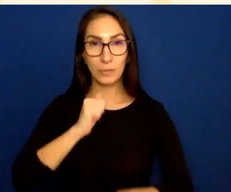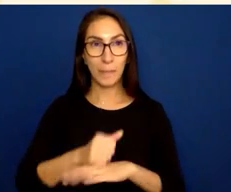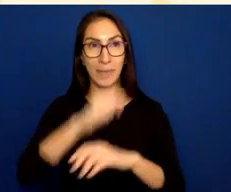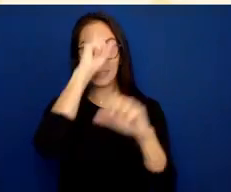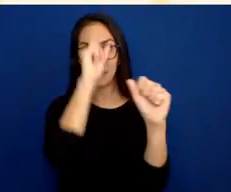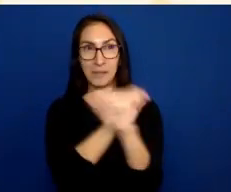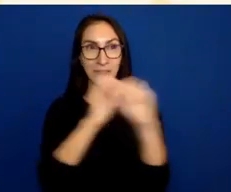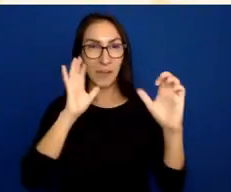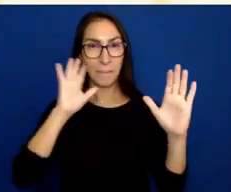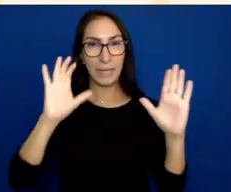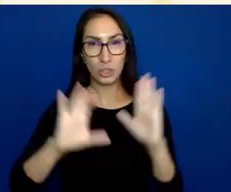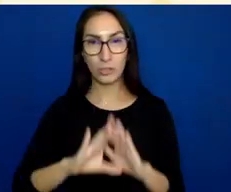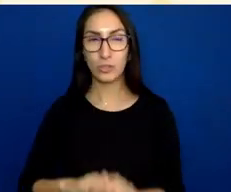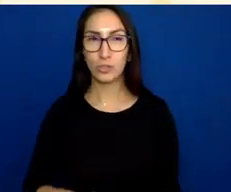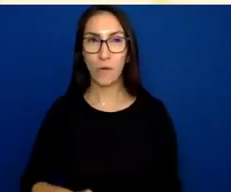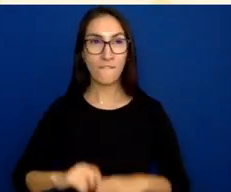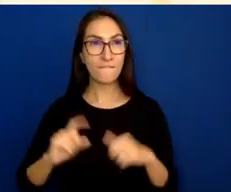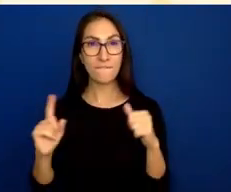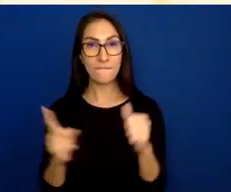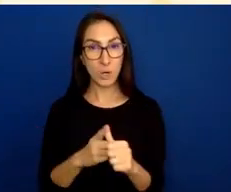So first of all, don't assume that everyone can see your screen.